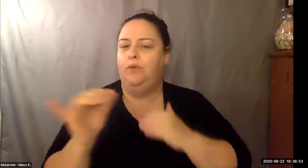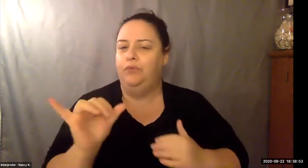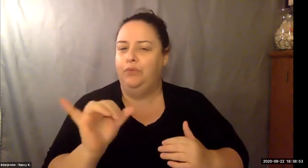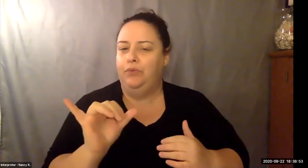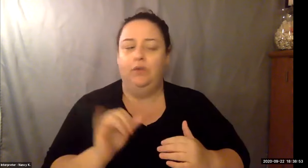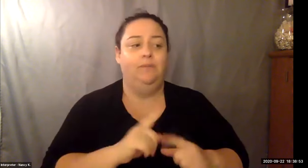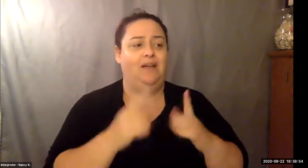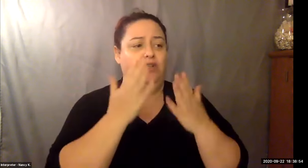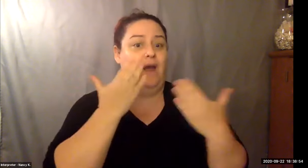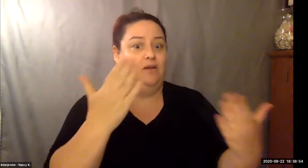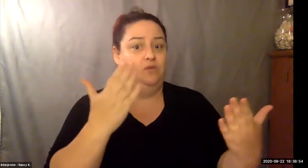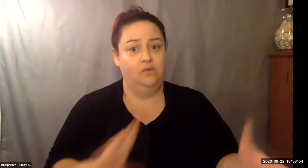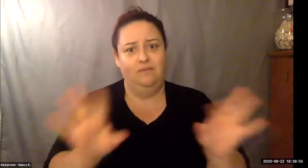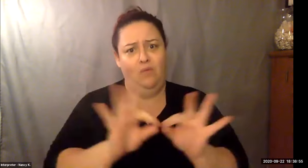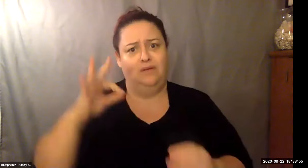Keith Wolling: And you need people that are really going to look after you.